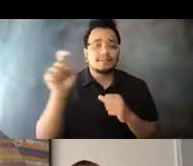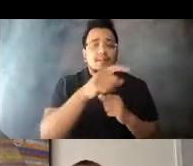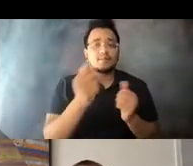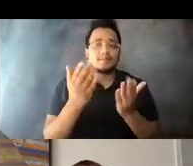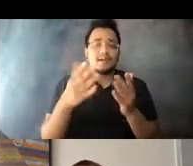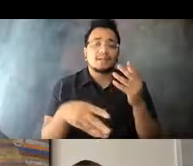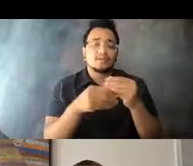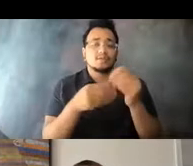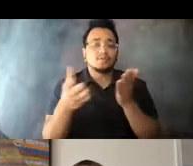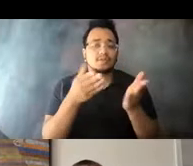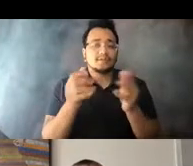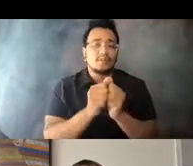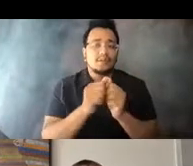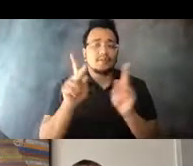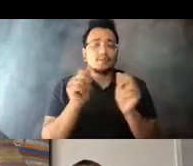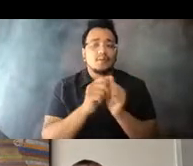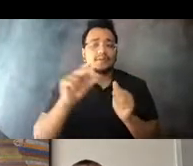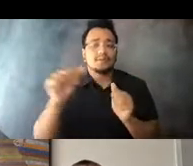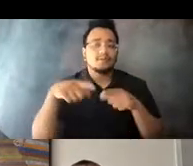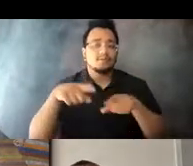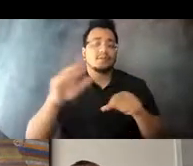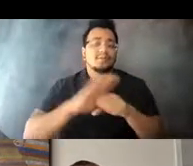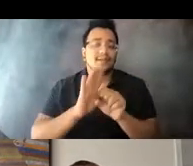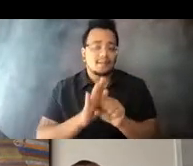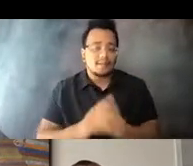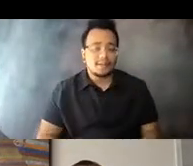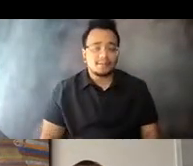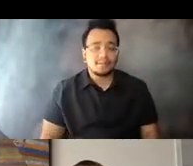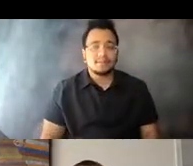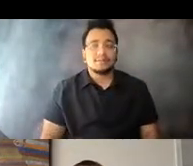to people with disabilities during the worst of the 15:07:11 pandemic through incidental use policies.